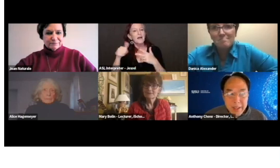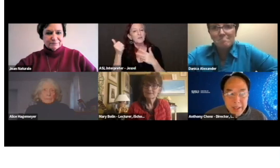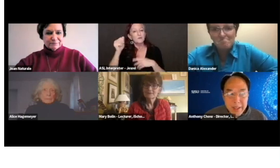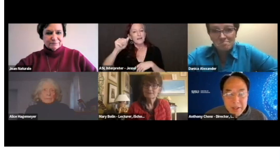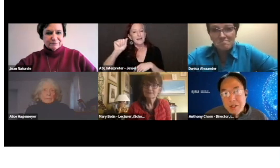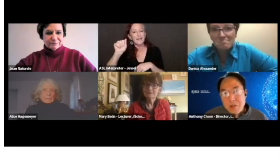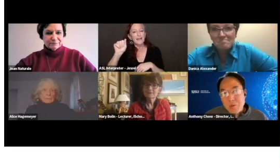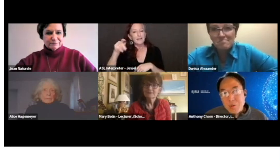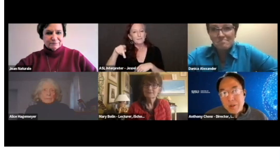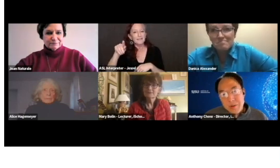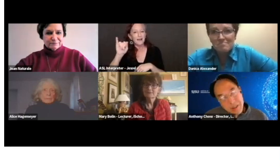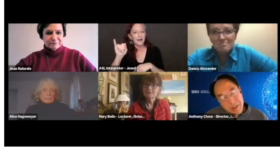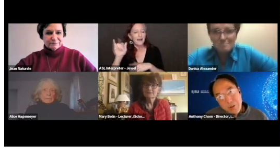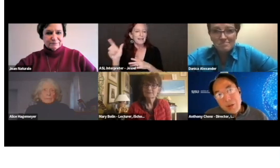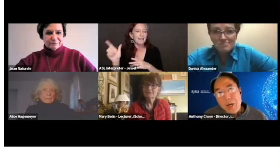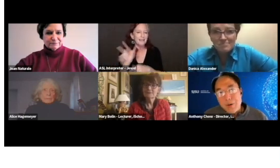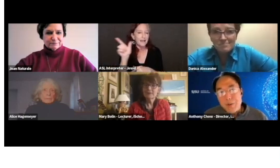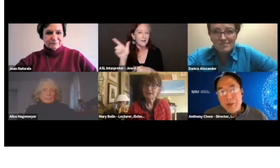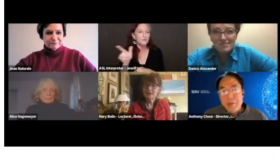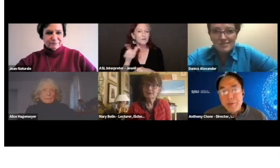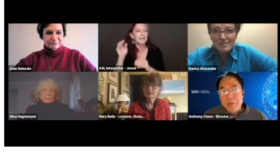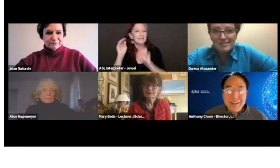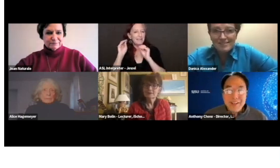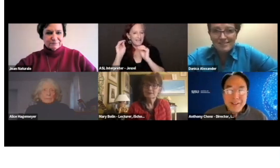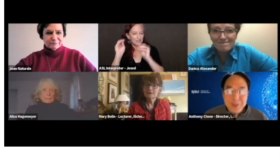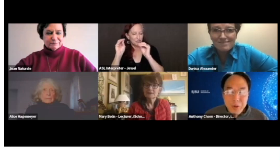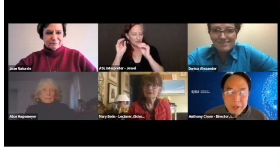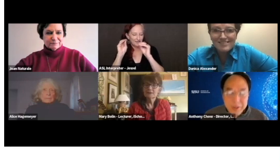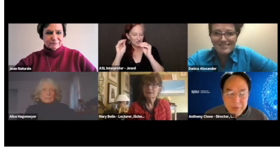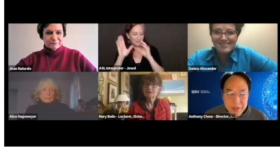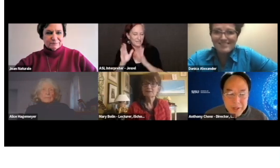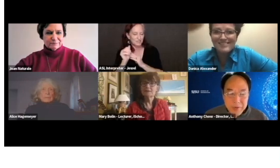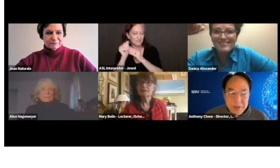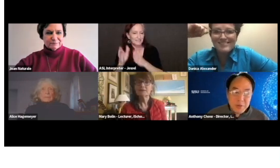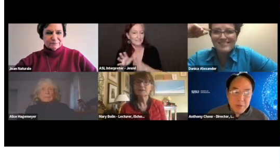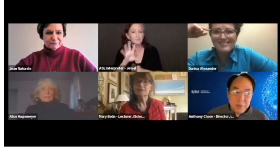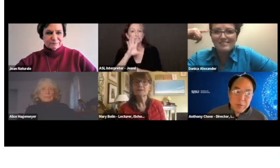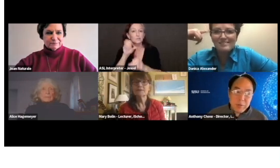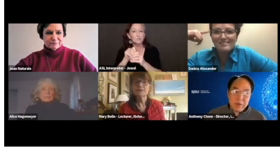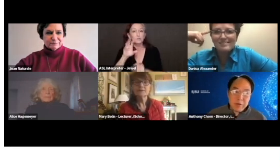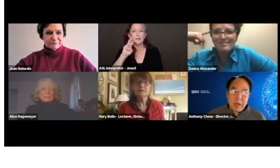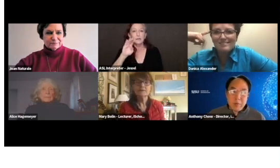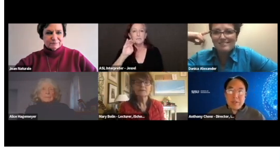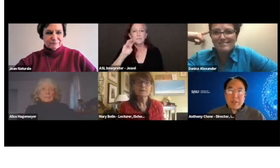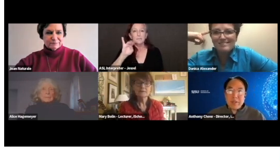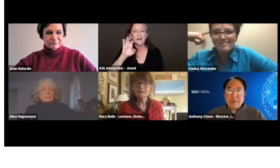and educational leaders including Michael Lambert, director of the San Francisco Public Library System.